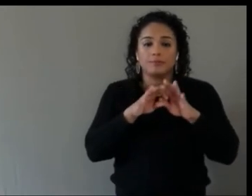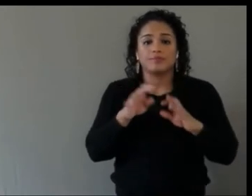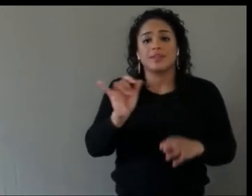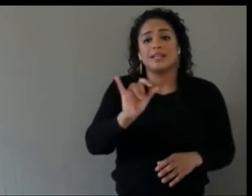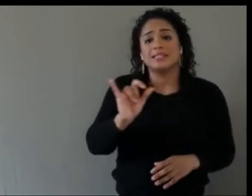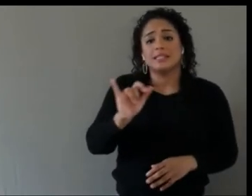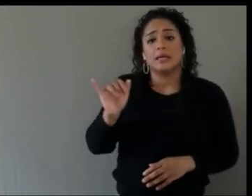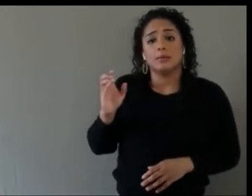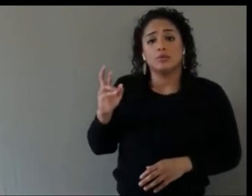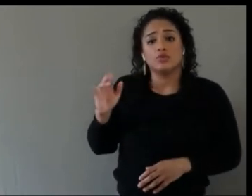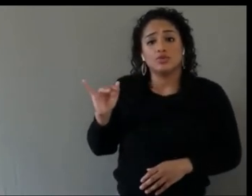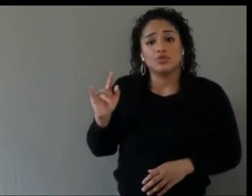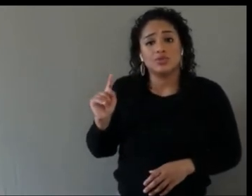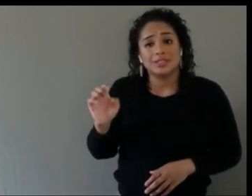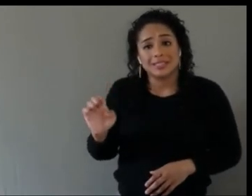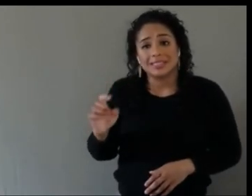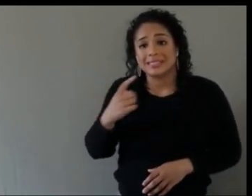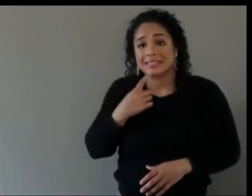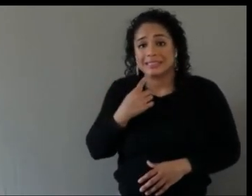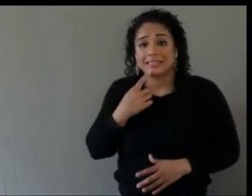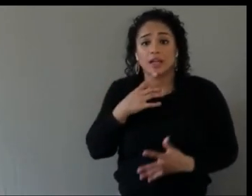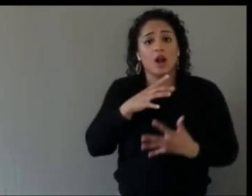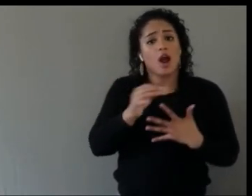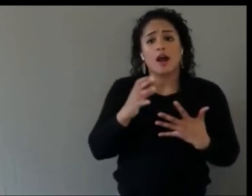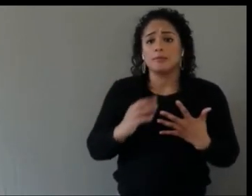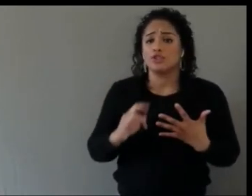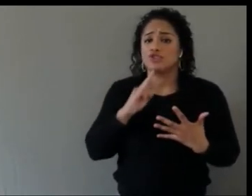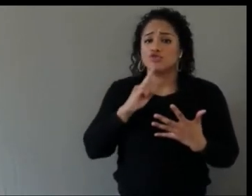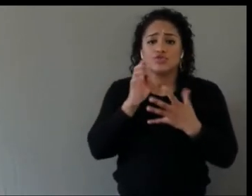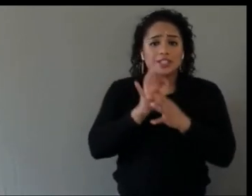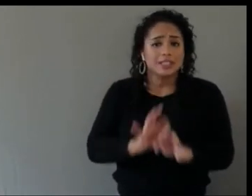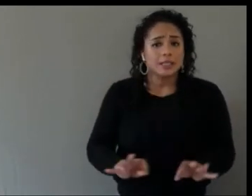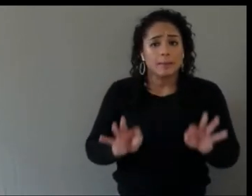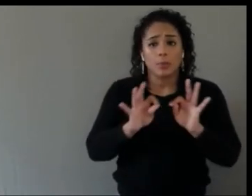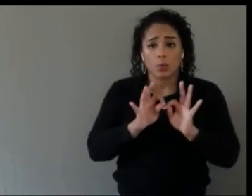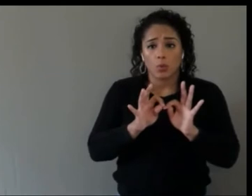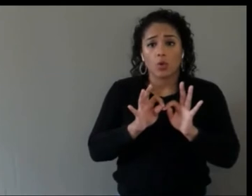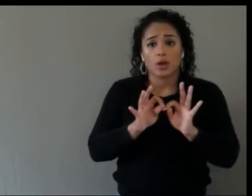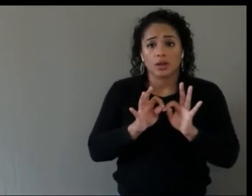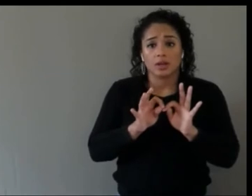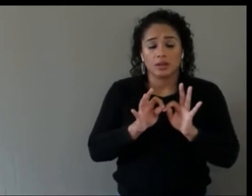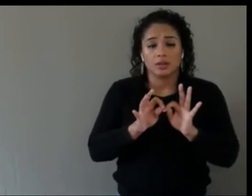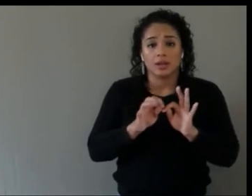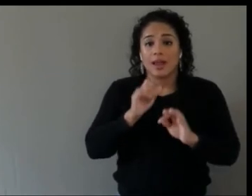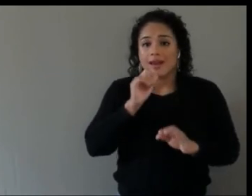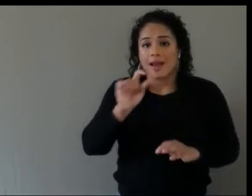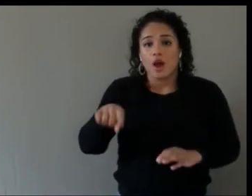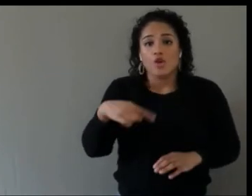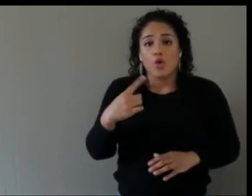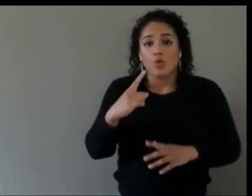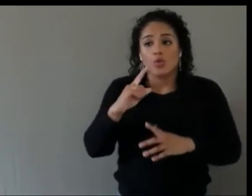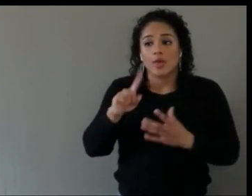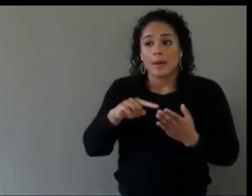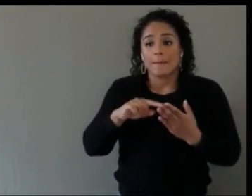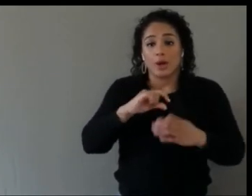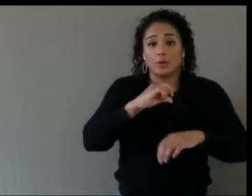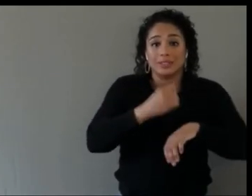Not only options in terms of sort of accessibility settings, but options in terms of input and